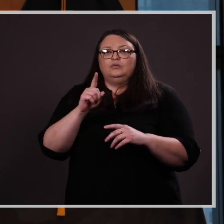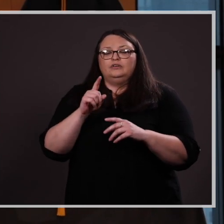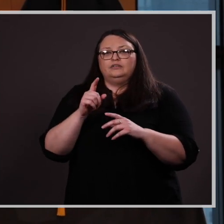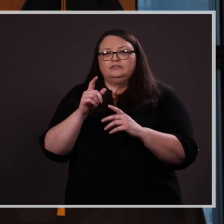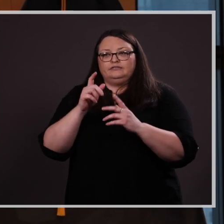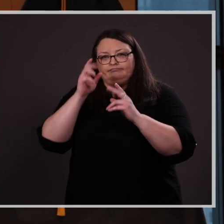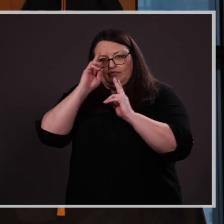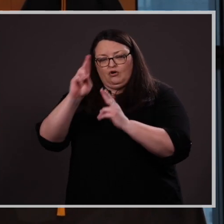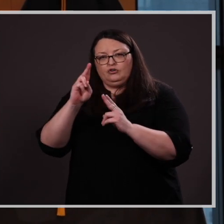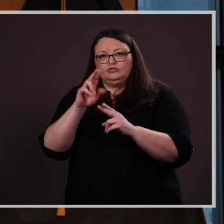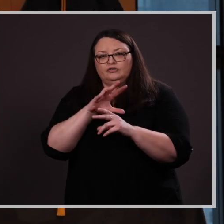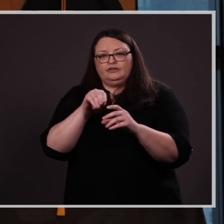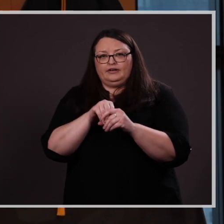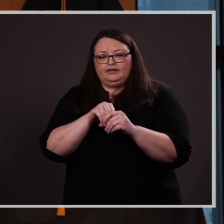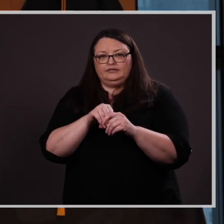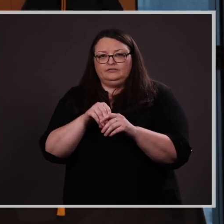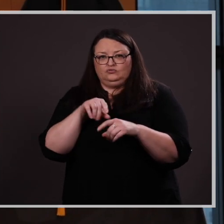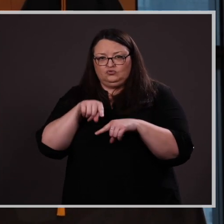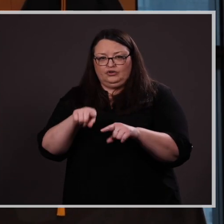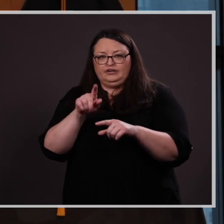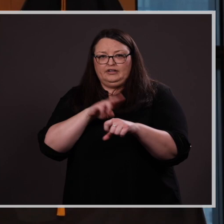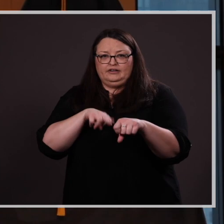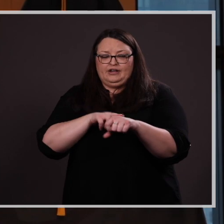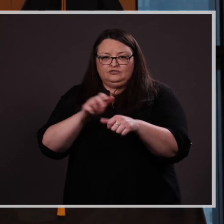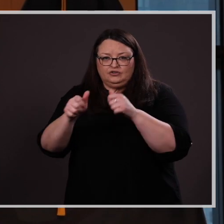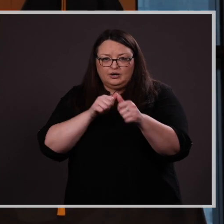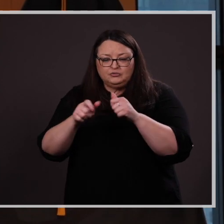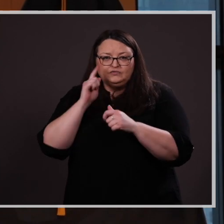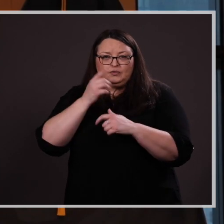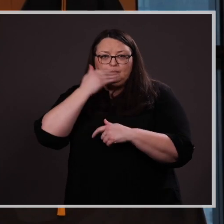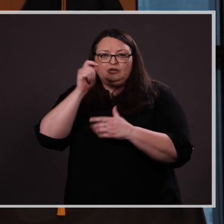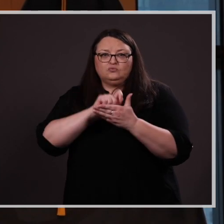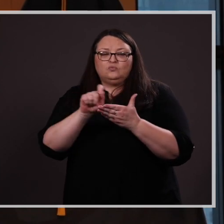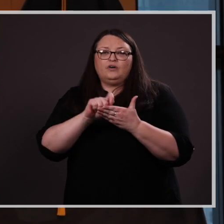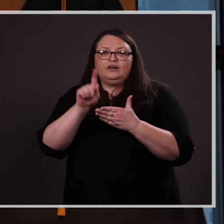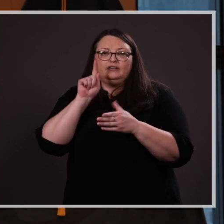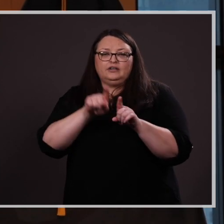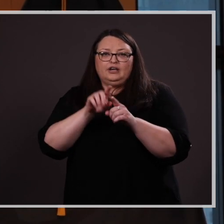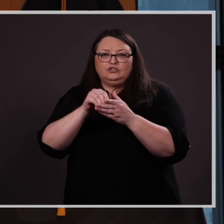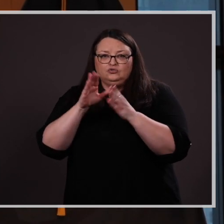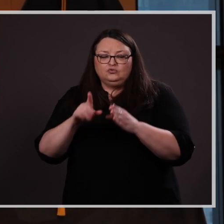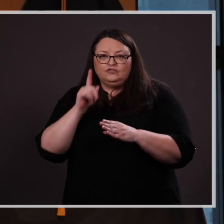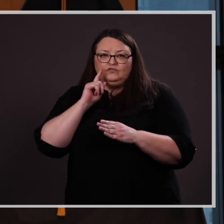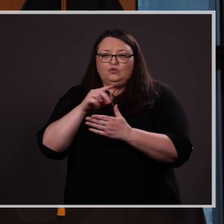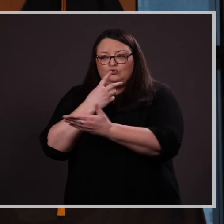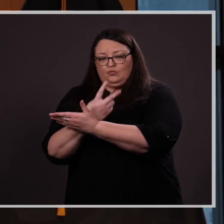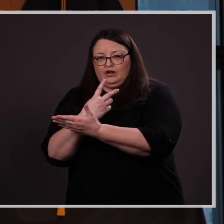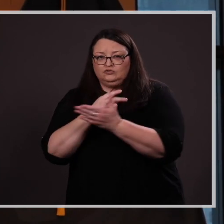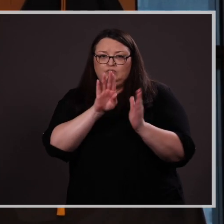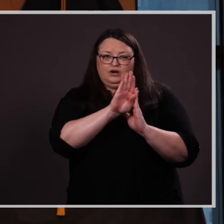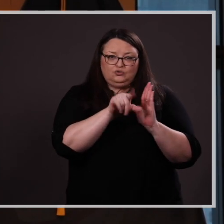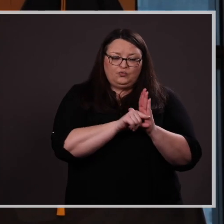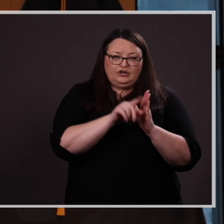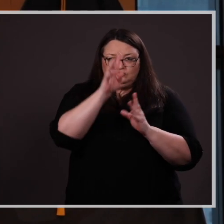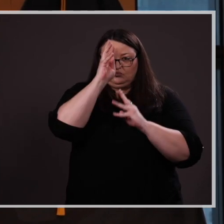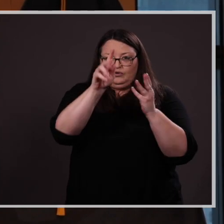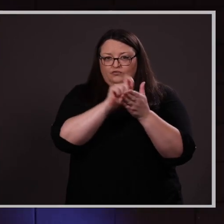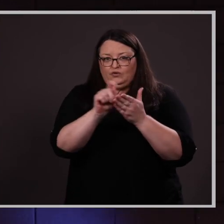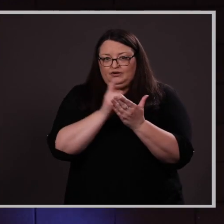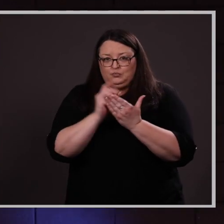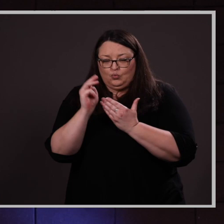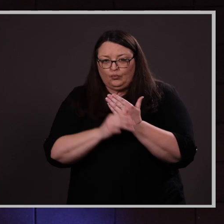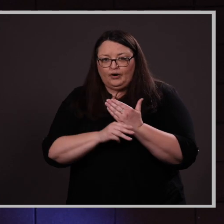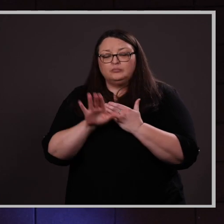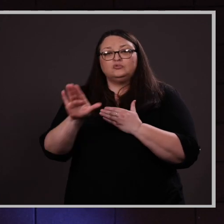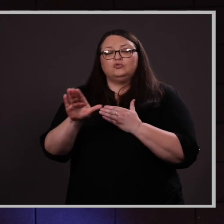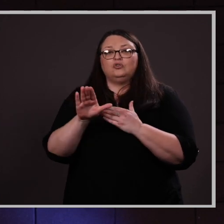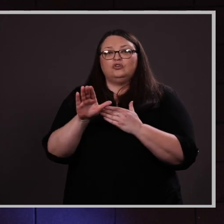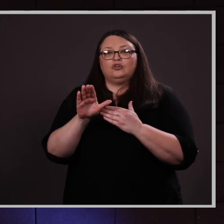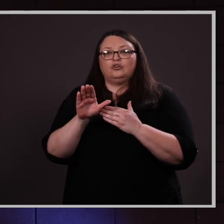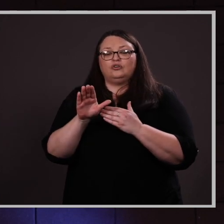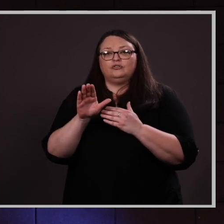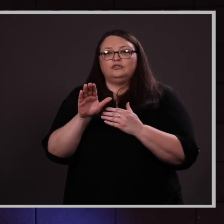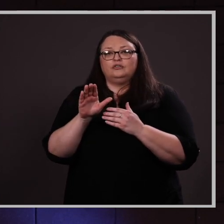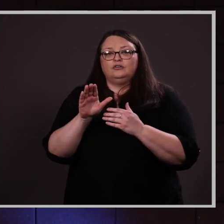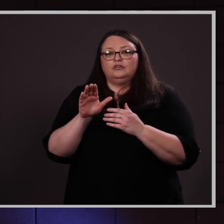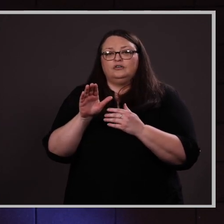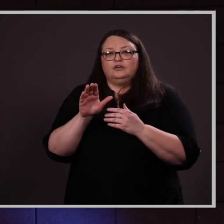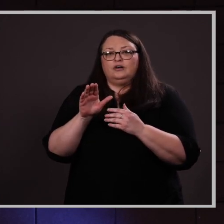Project, a national competition of the best writing programs. Her screenplay “Mara Maragot”